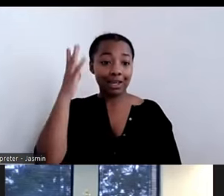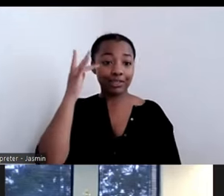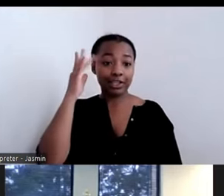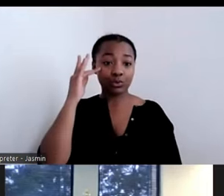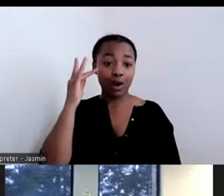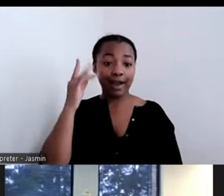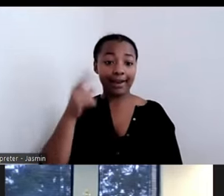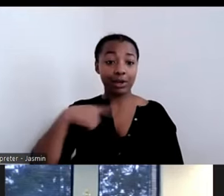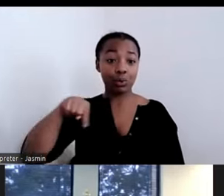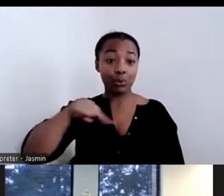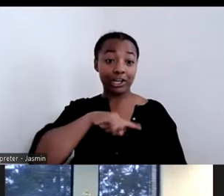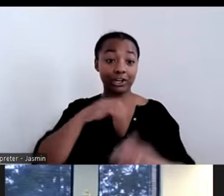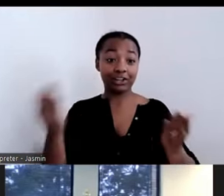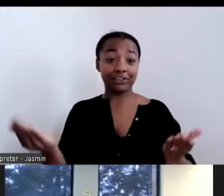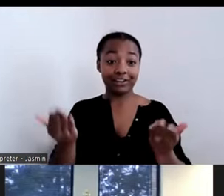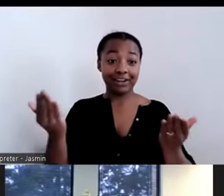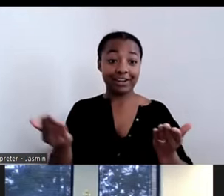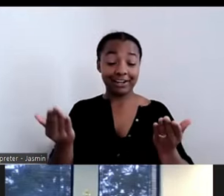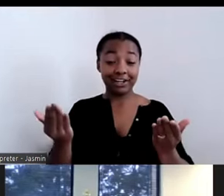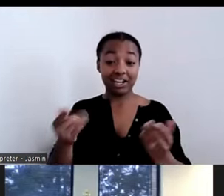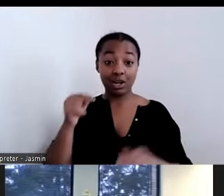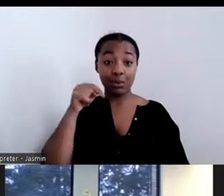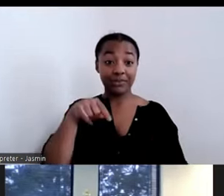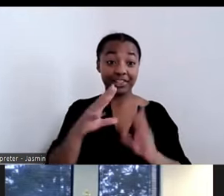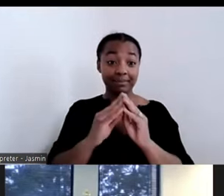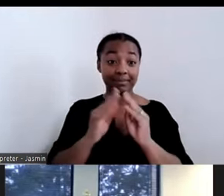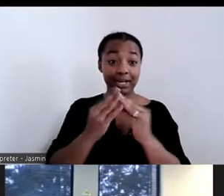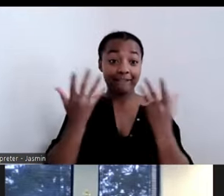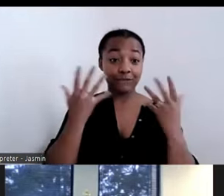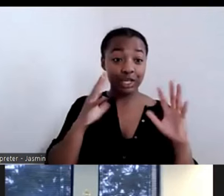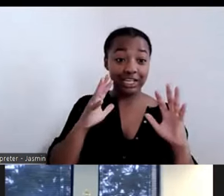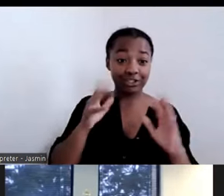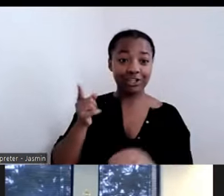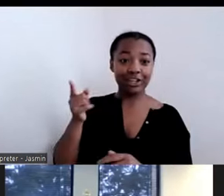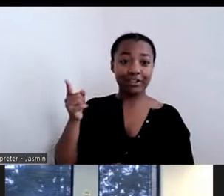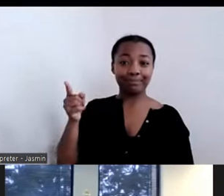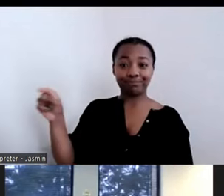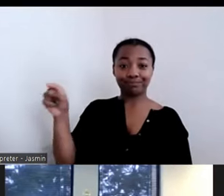webinar is over, they are still there to provide information and assistance. I want to